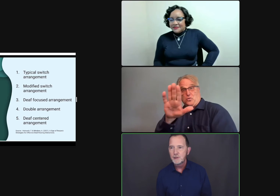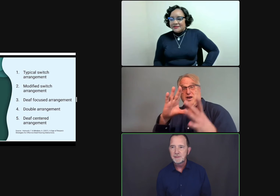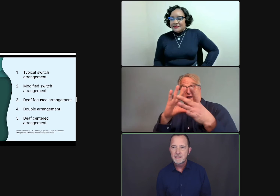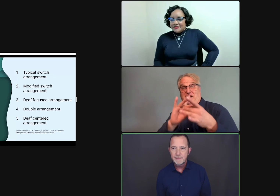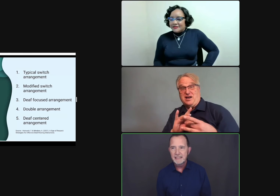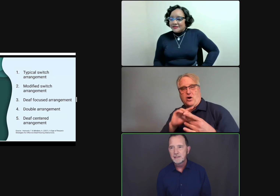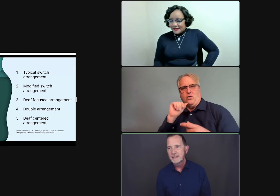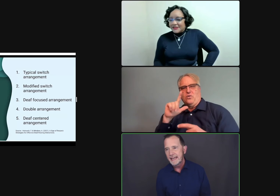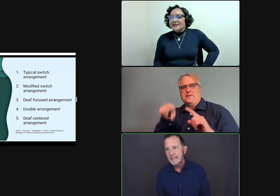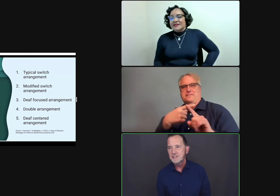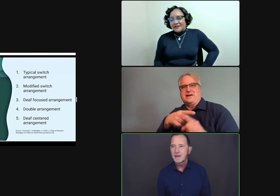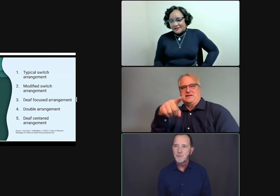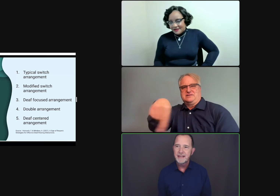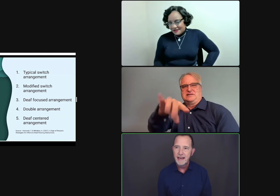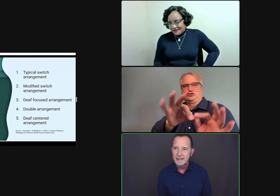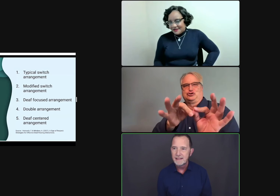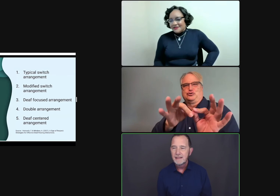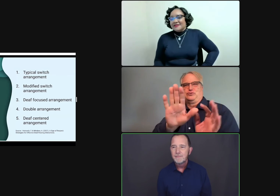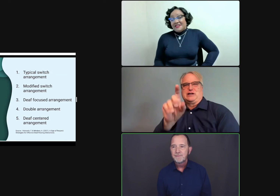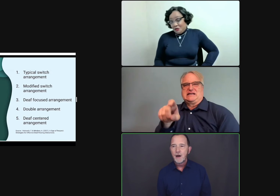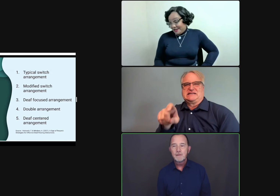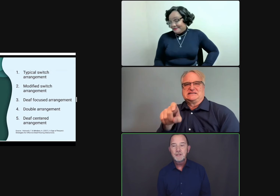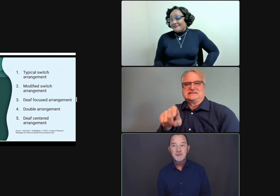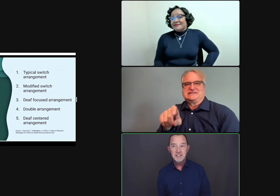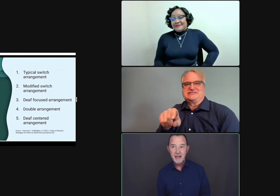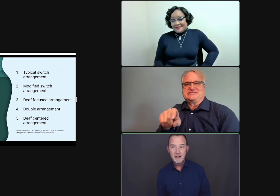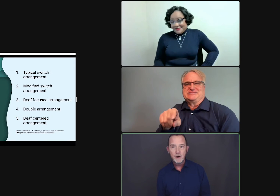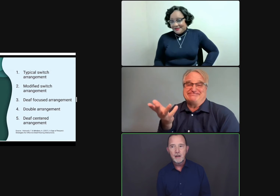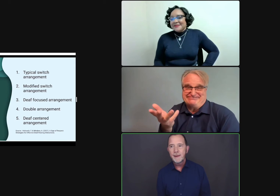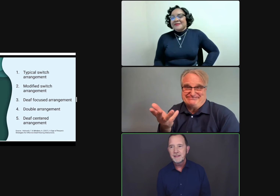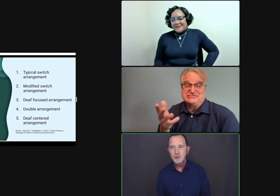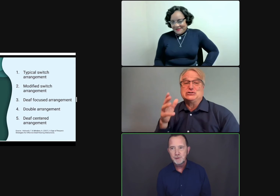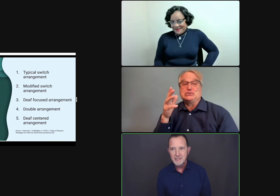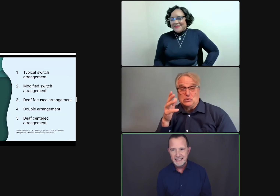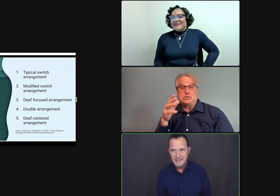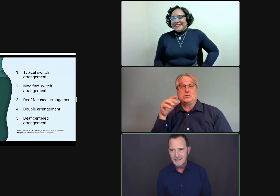to participate, to engage, to comprehend? All of what you just shared are all about the interpreters' needs.